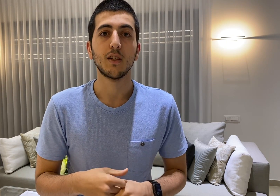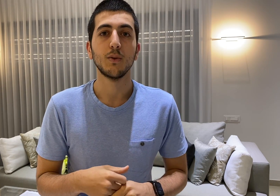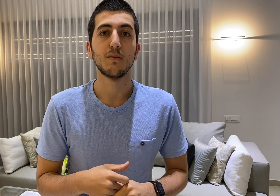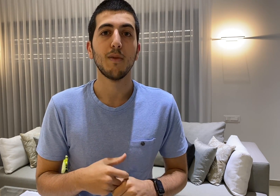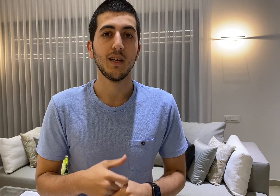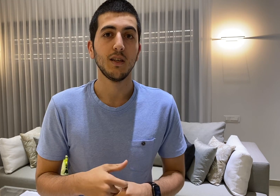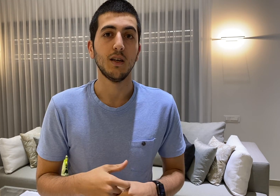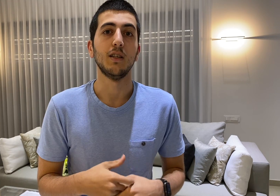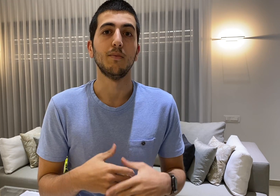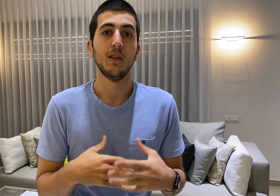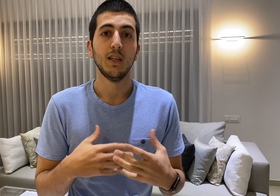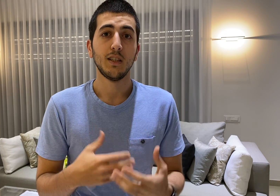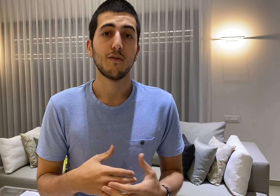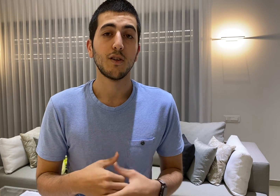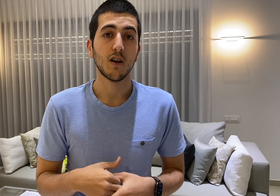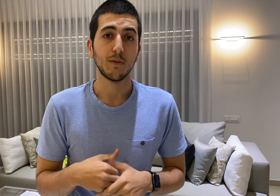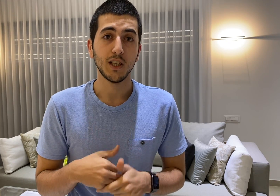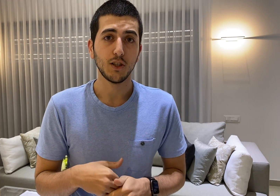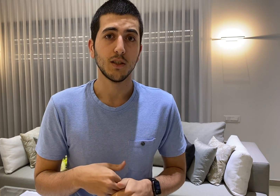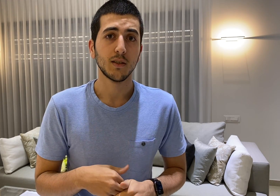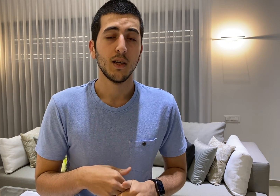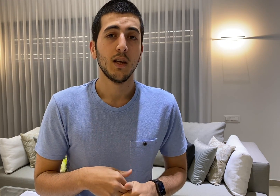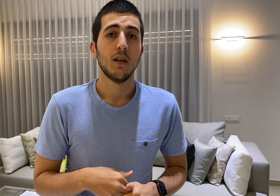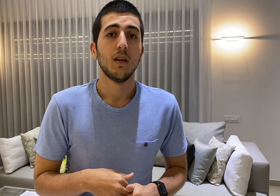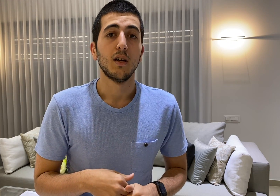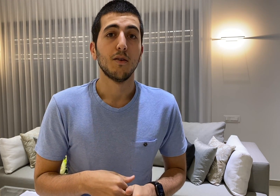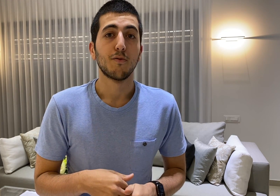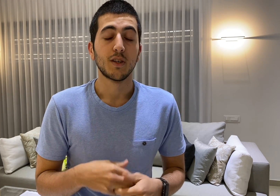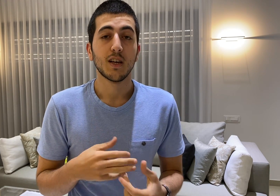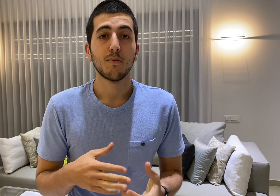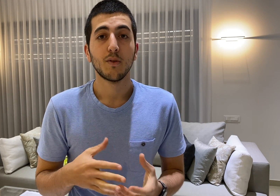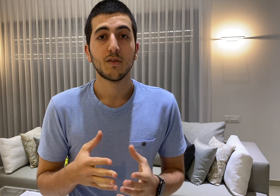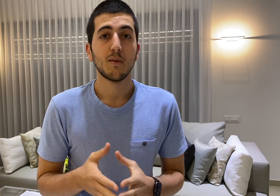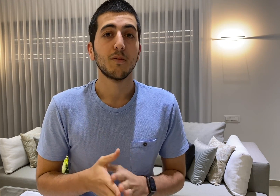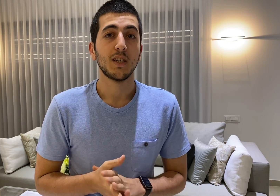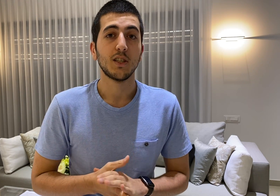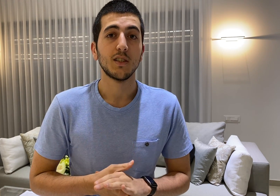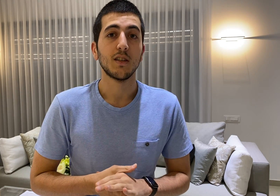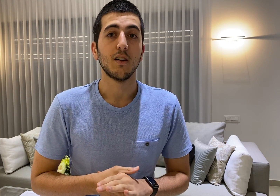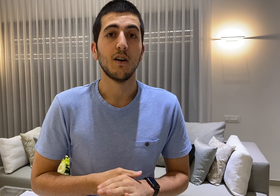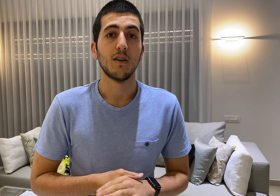includes many different augmentations for example some limitations that are